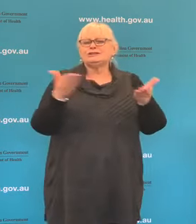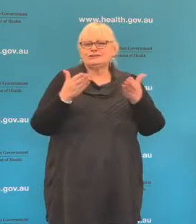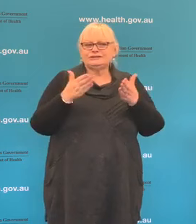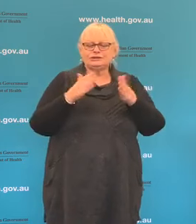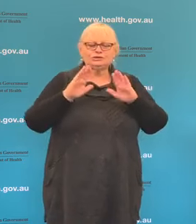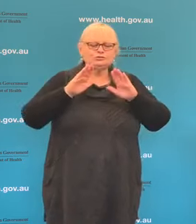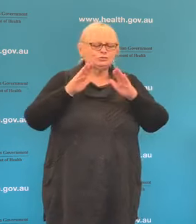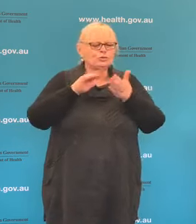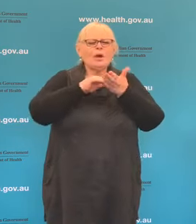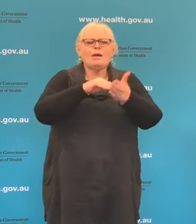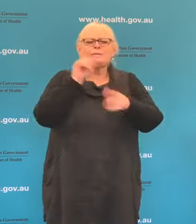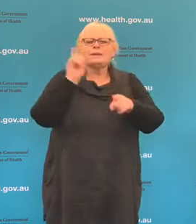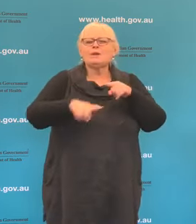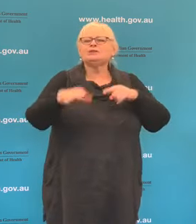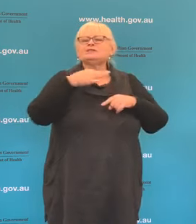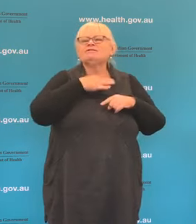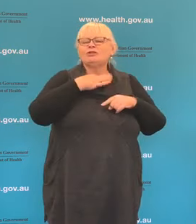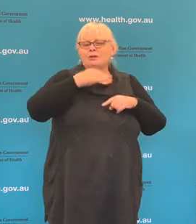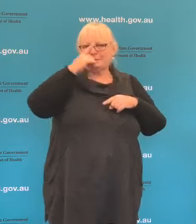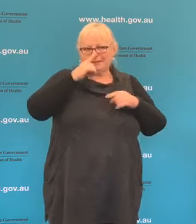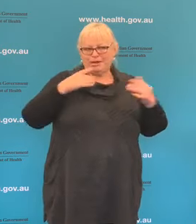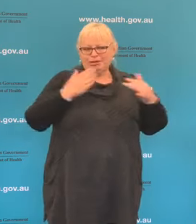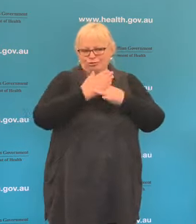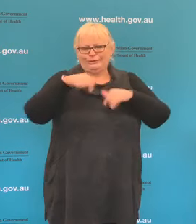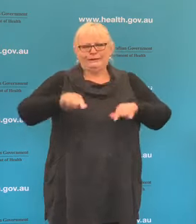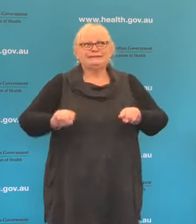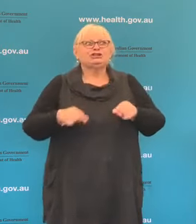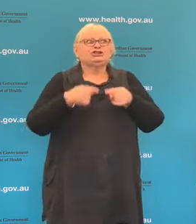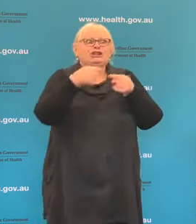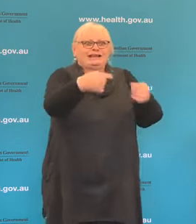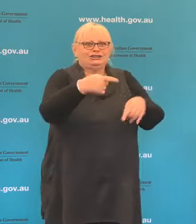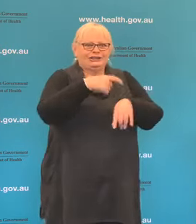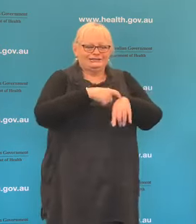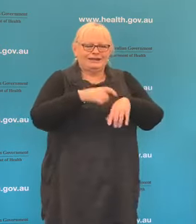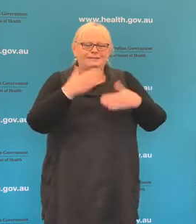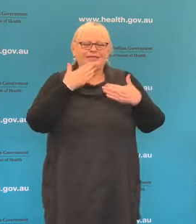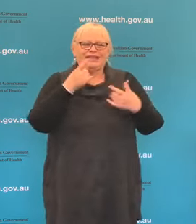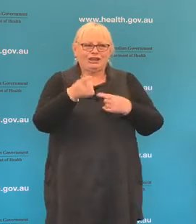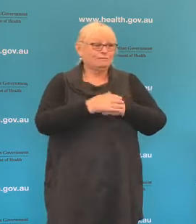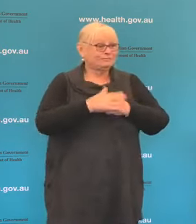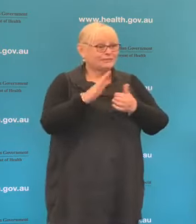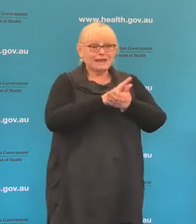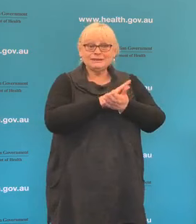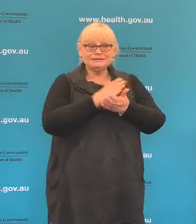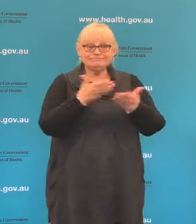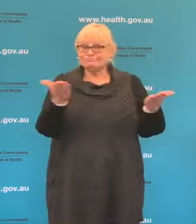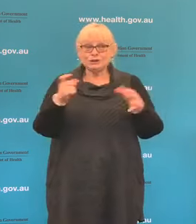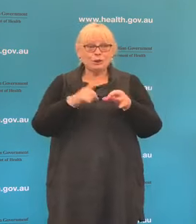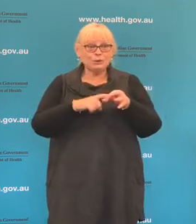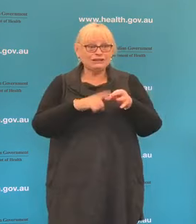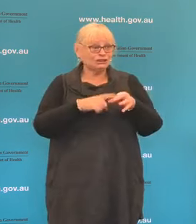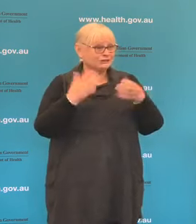vulnerable people in our country during these challenging times. Thank you. Happy to take any questions that we have.